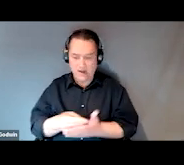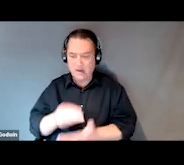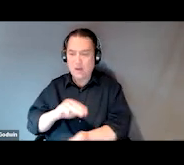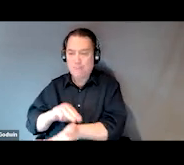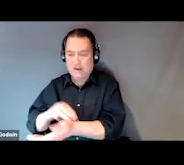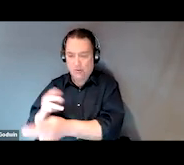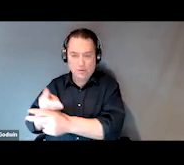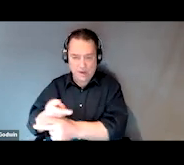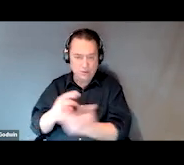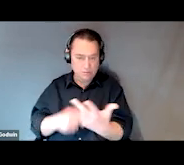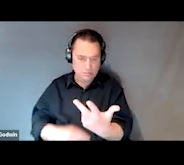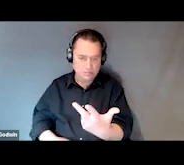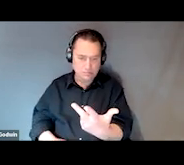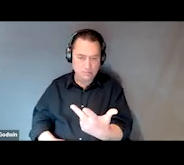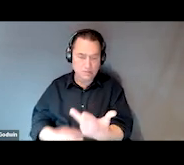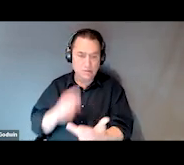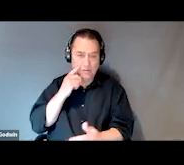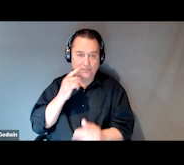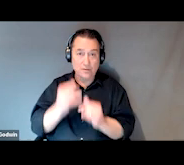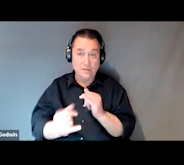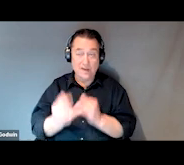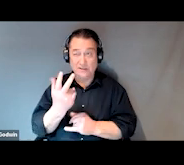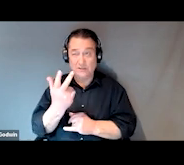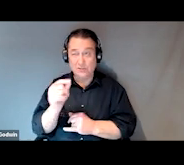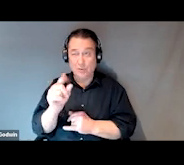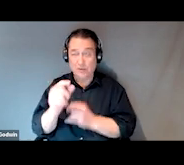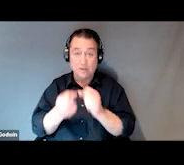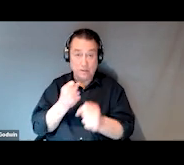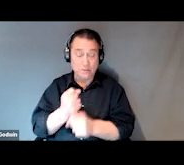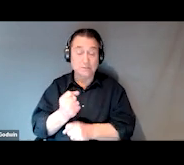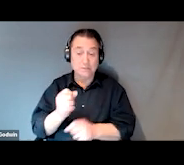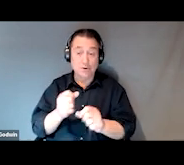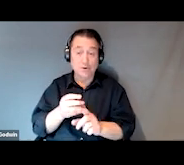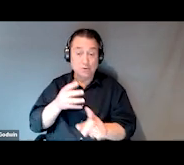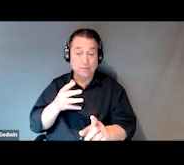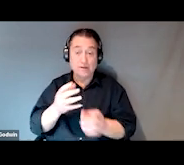In over the last 20 plus years, our services have expanded to include primary care,